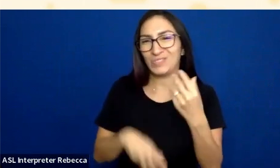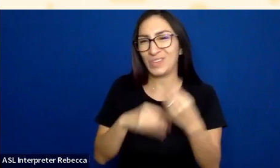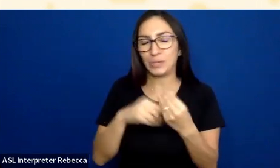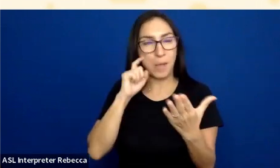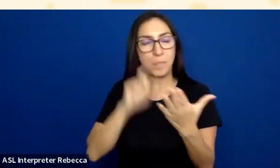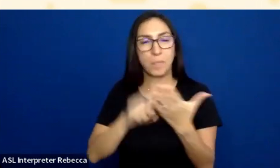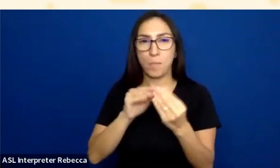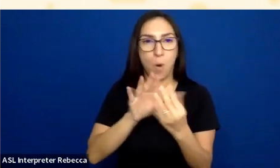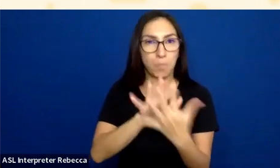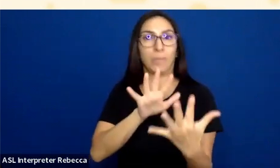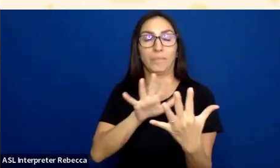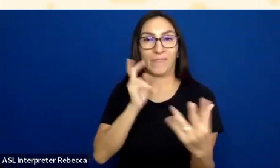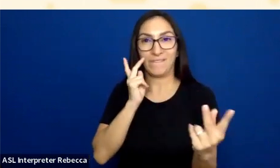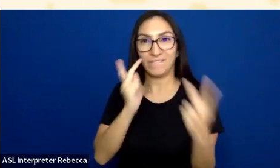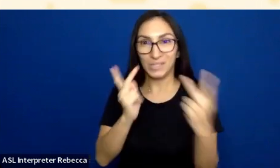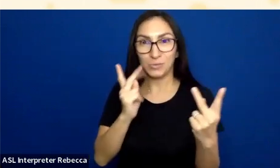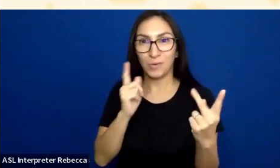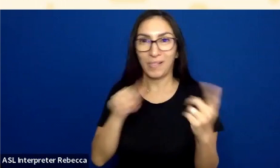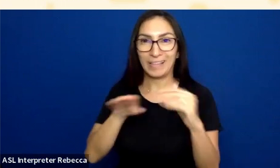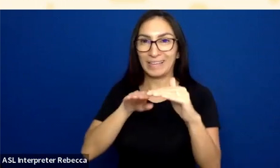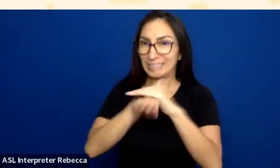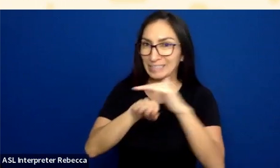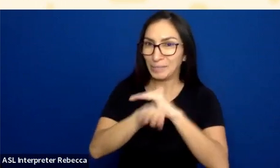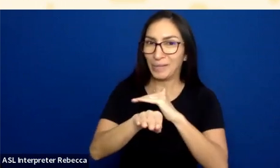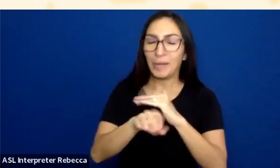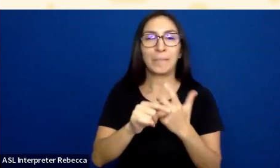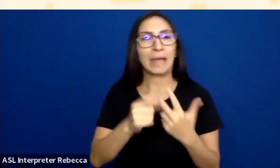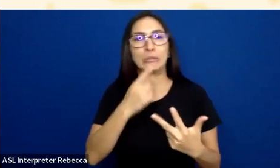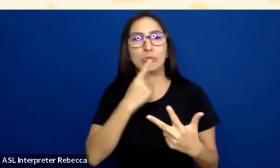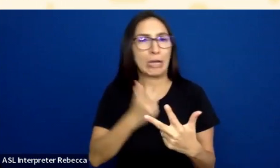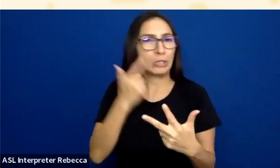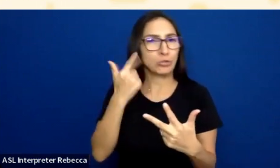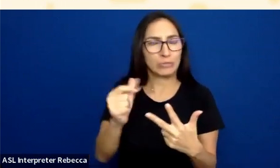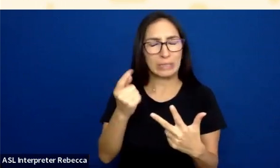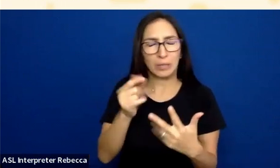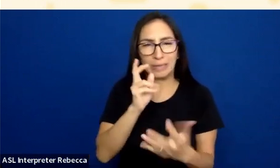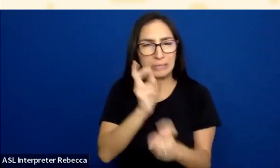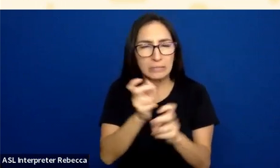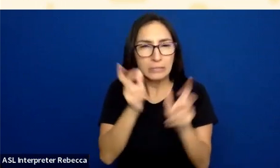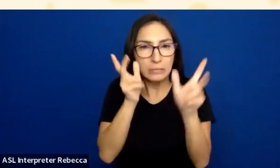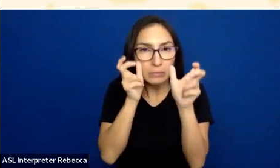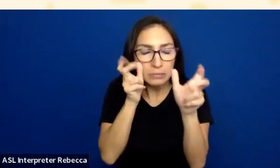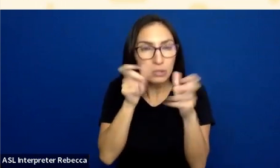But that red and green is just kind of hard to see. And so what is found within these guidelines